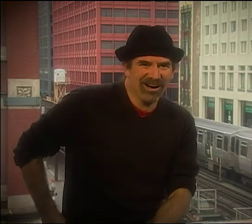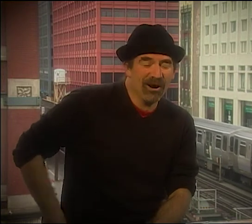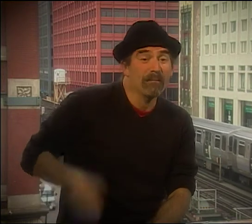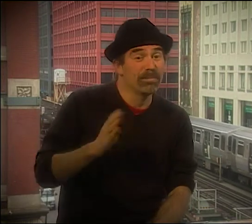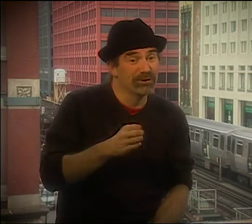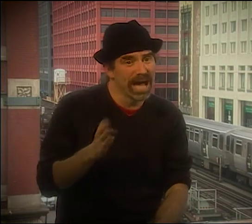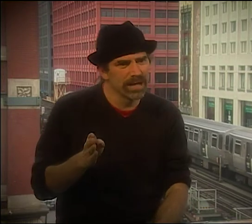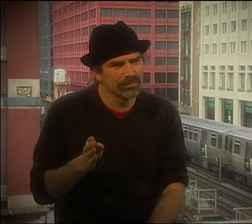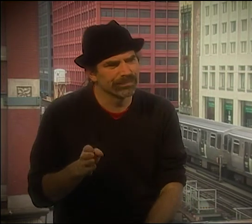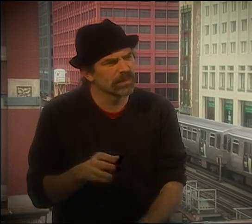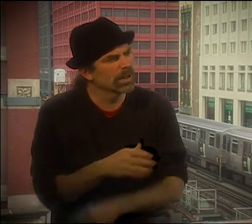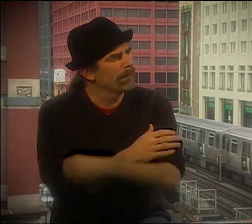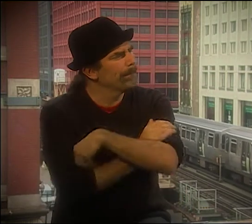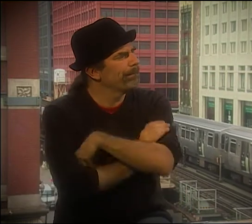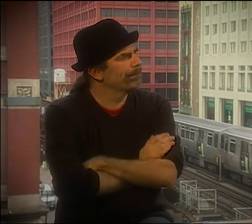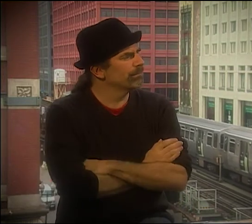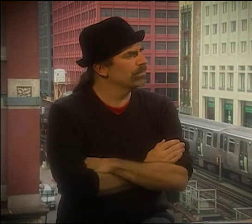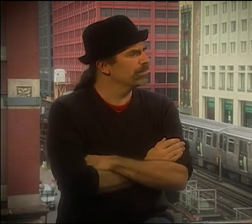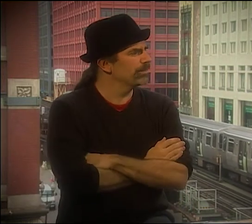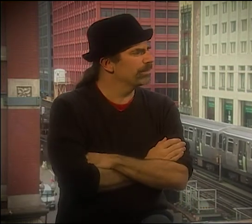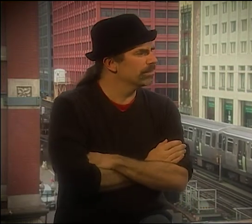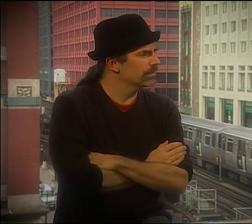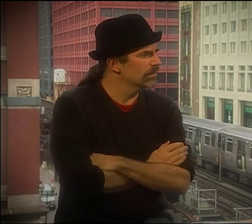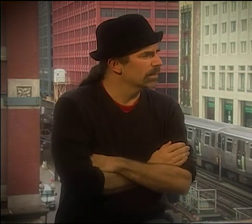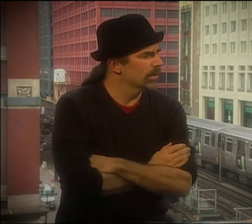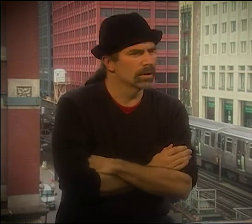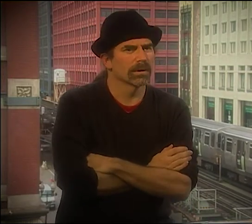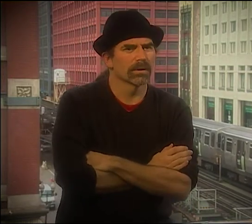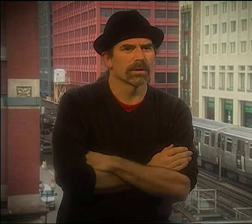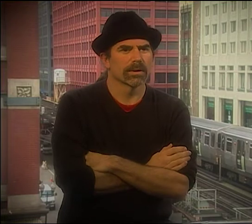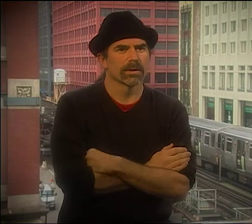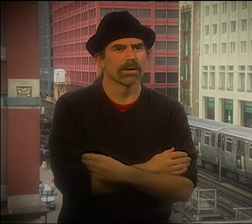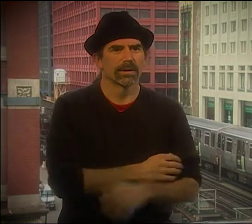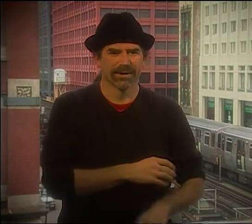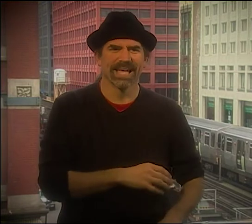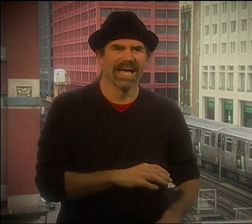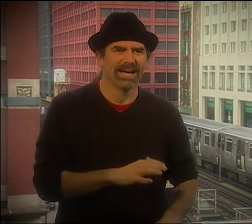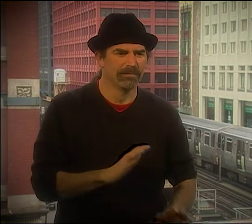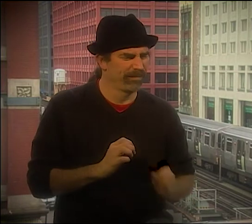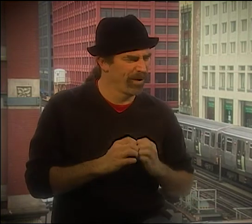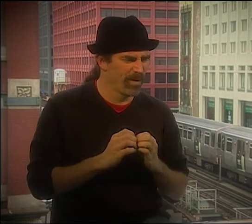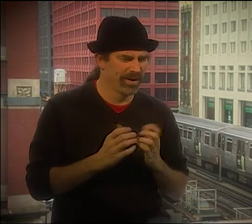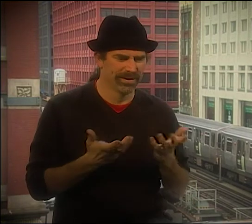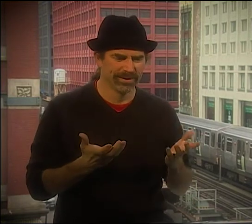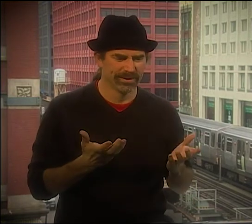OR MAYBE I COULD TAKE A BUCKET OF PAINT AND DUMP IT ON MY HEAD.